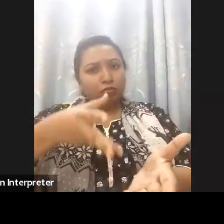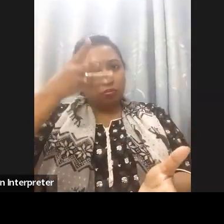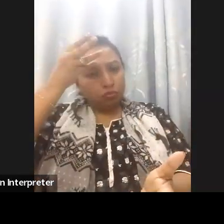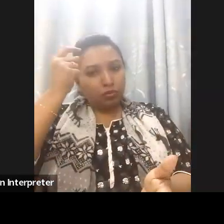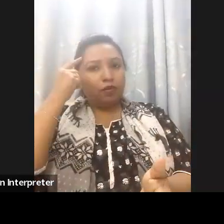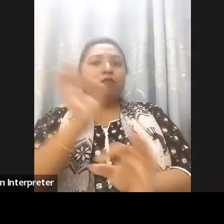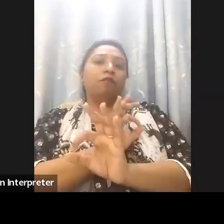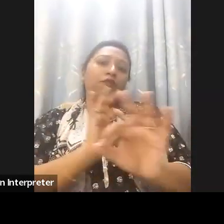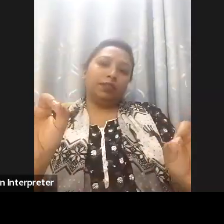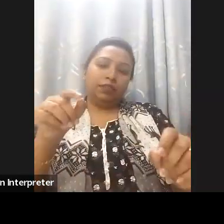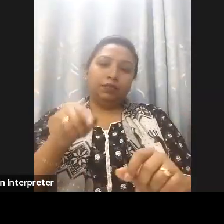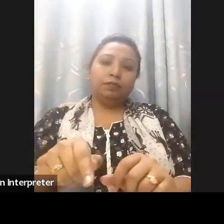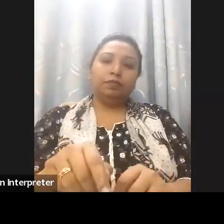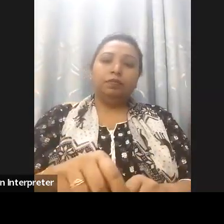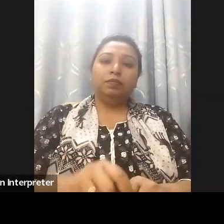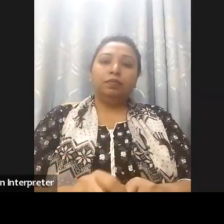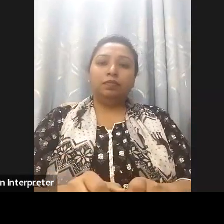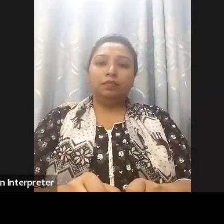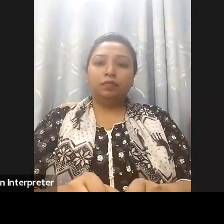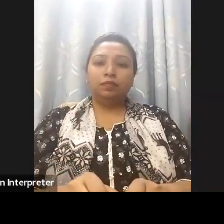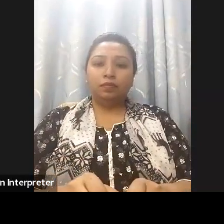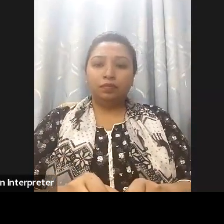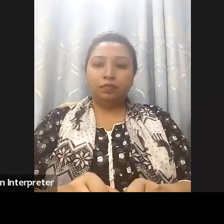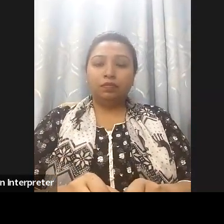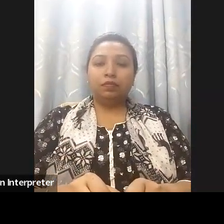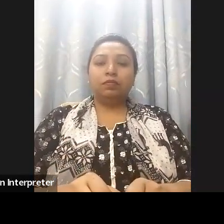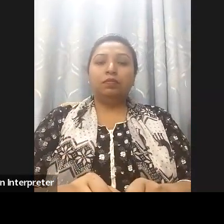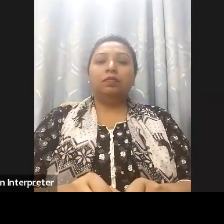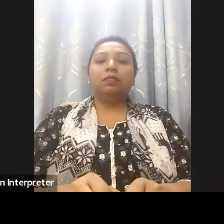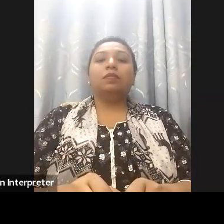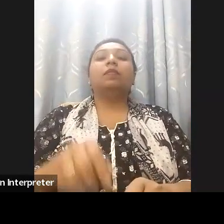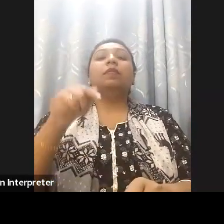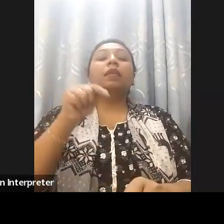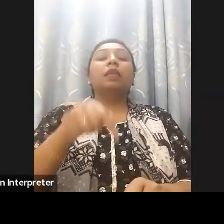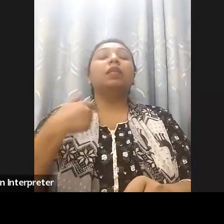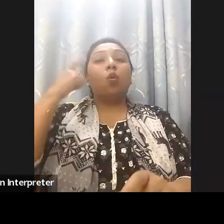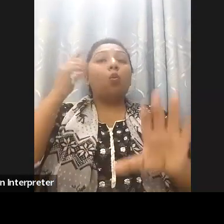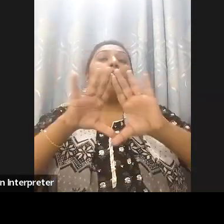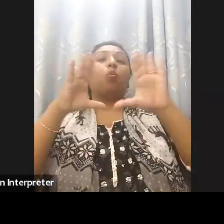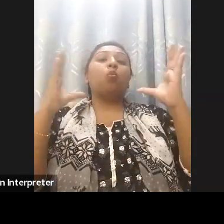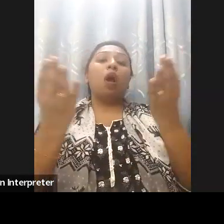the International Association of Accessibility Professionals, as you know we